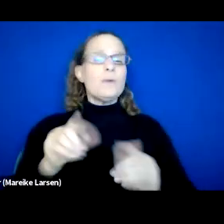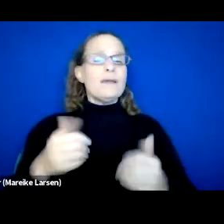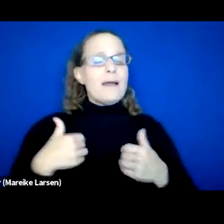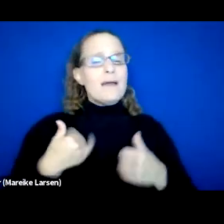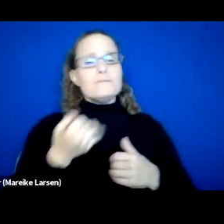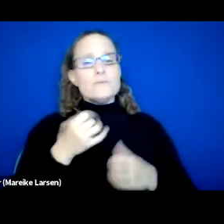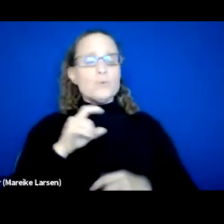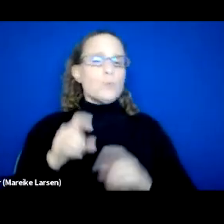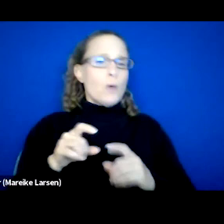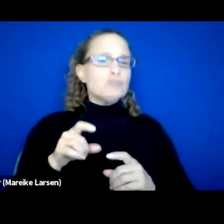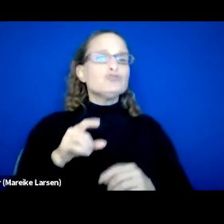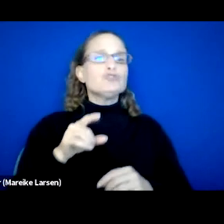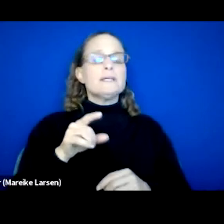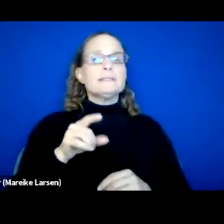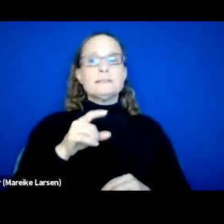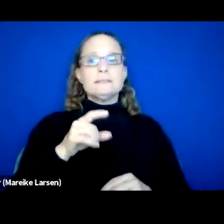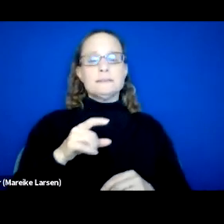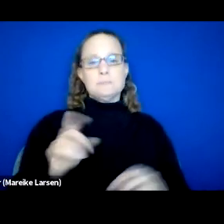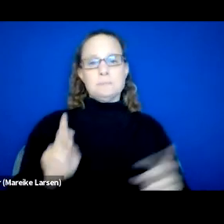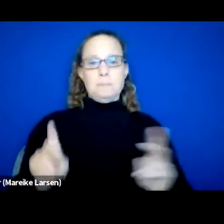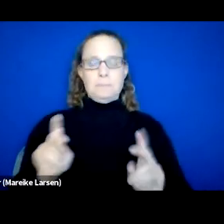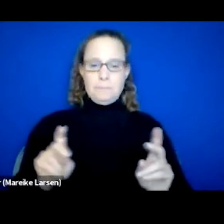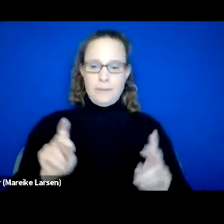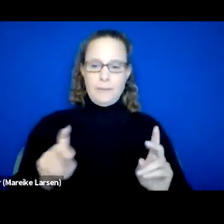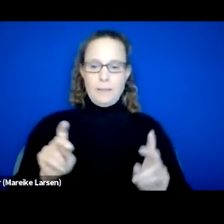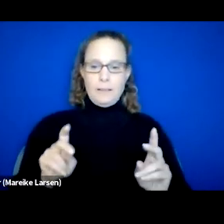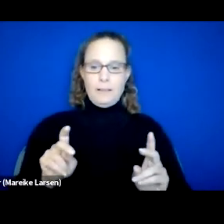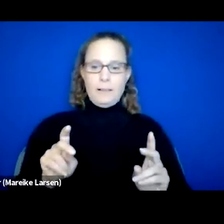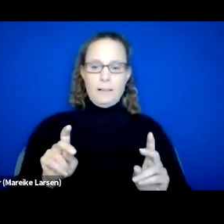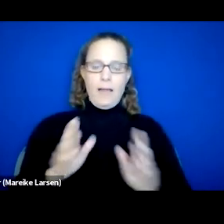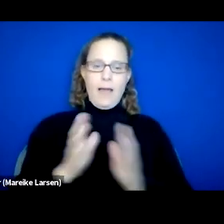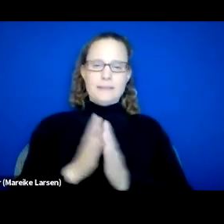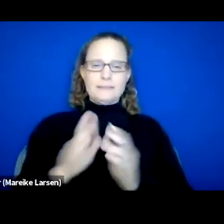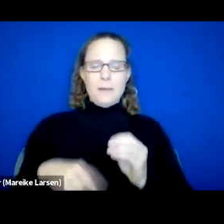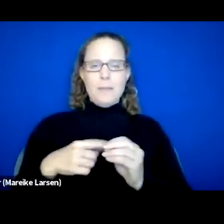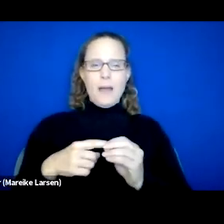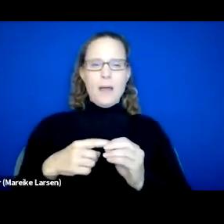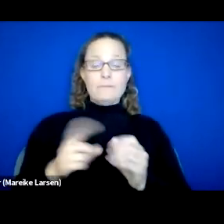that folks asked about, you know, the first one and I actually